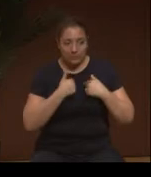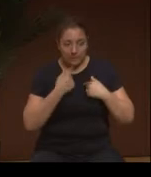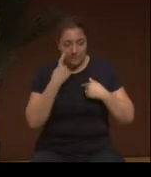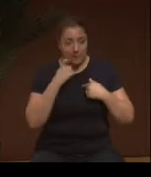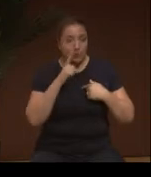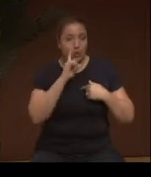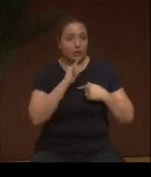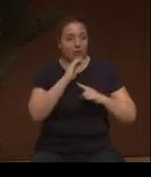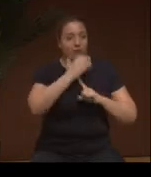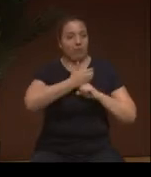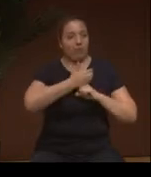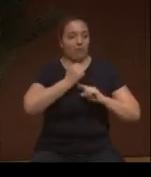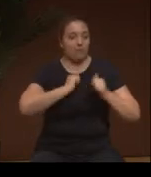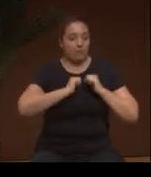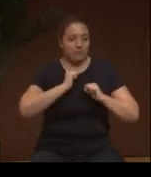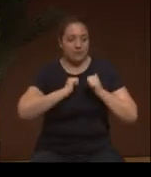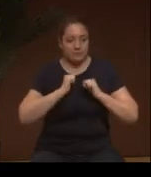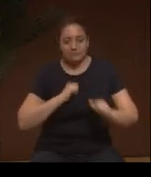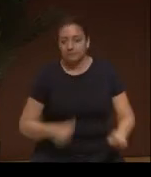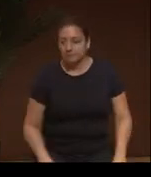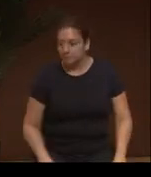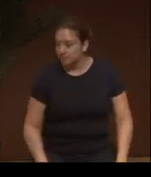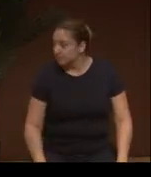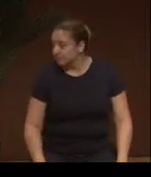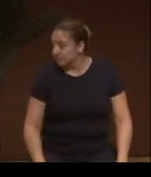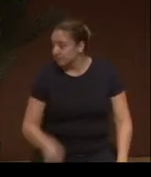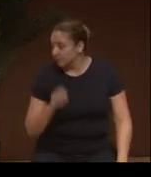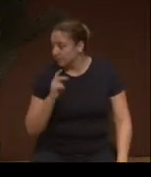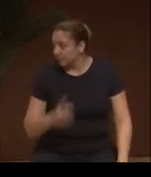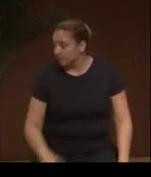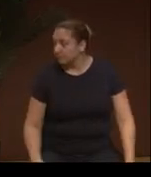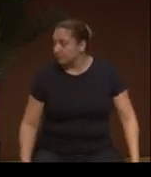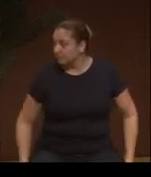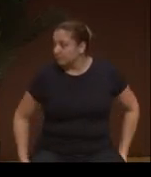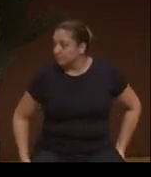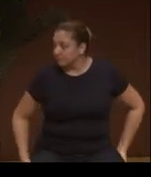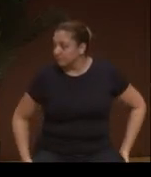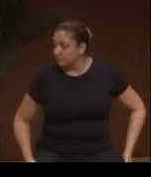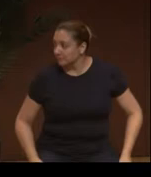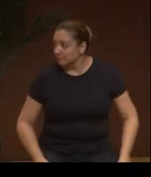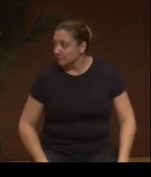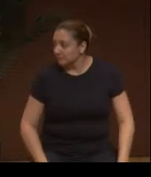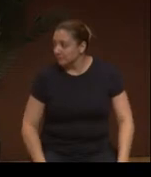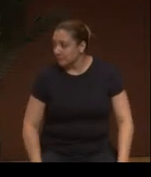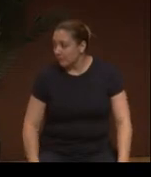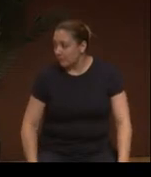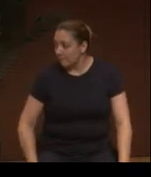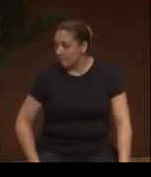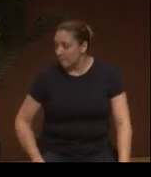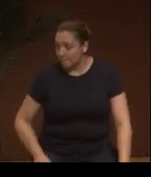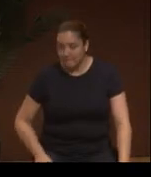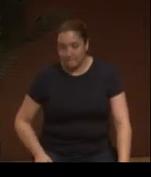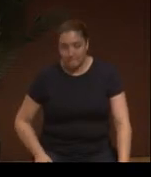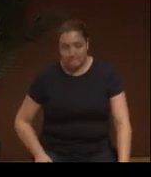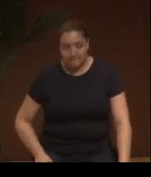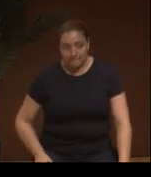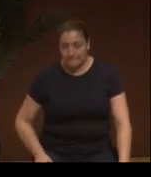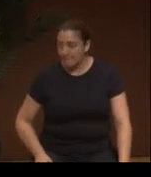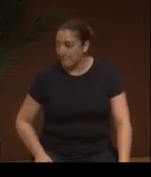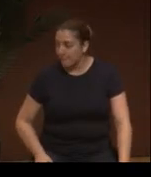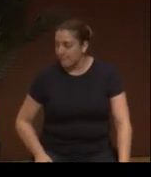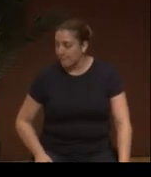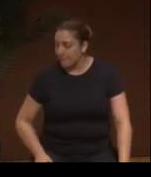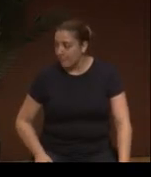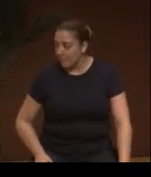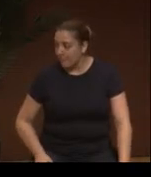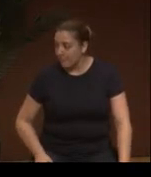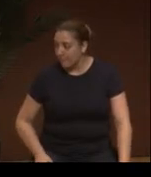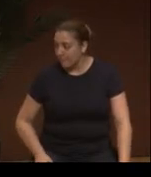Don't talk to me, because then you're not real deal.